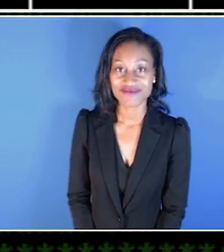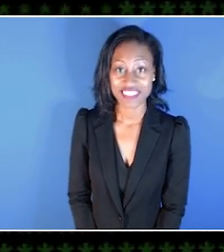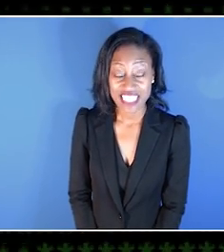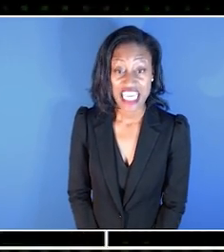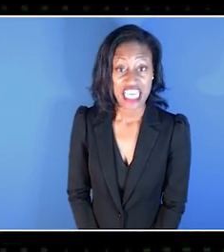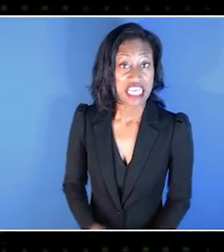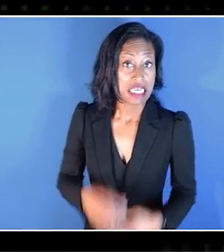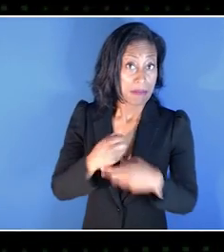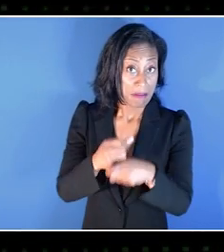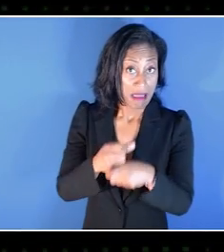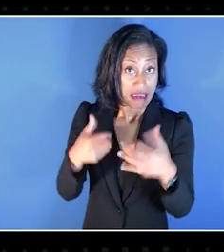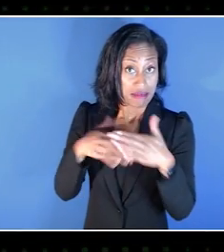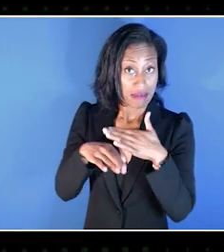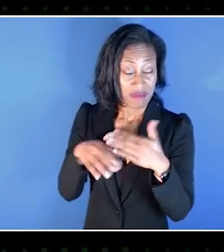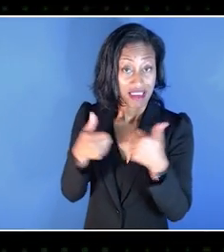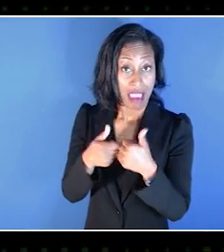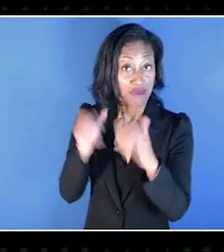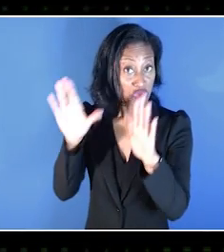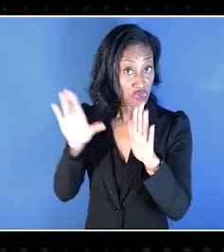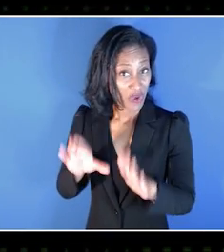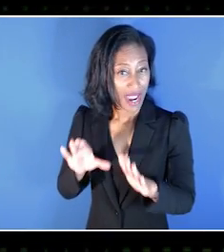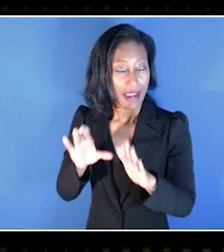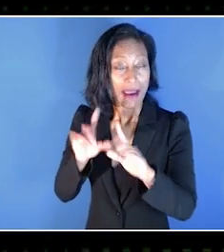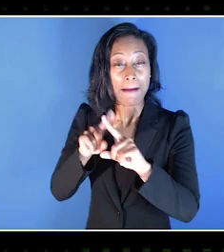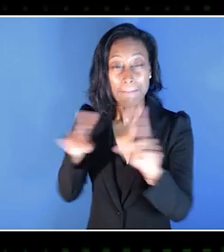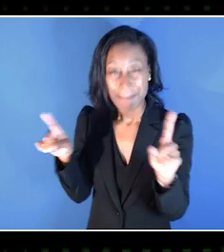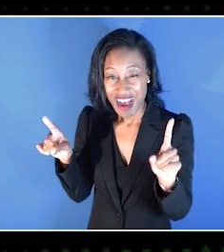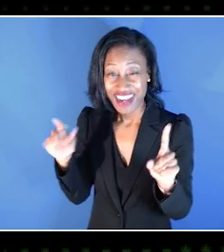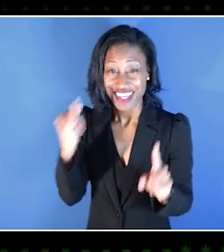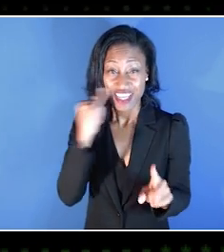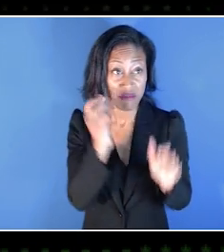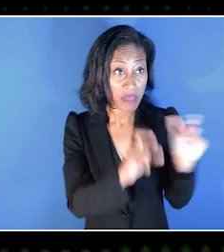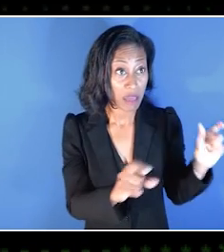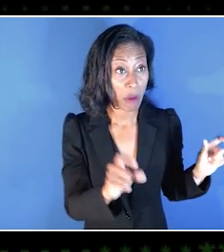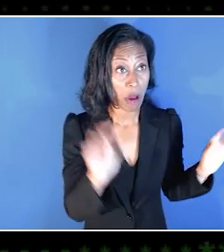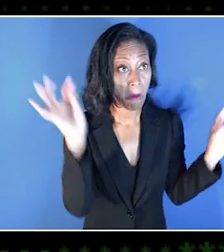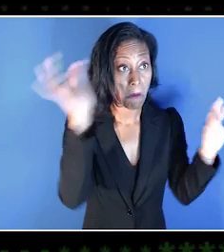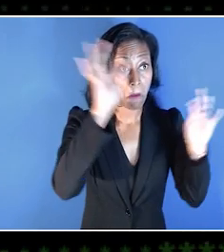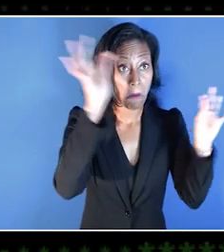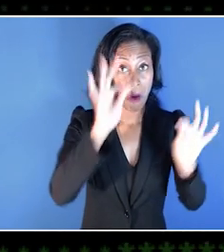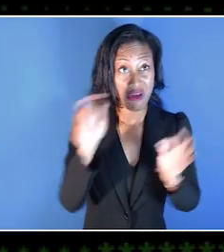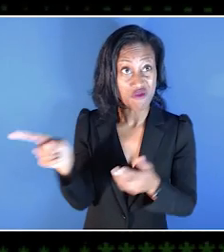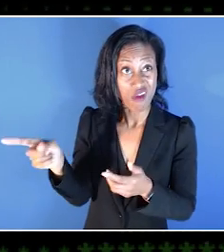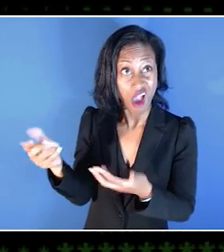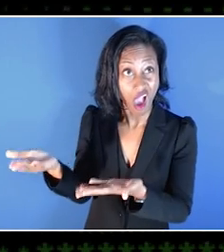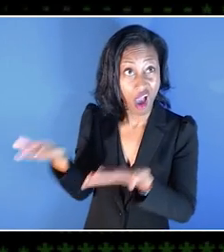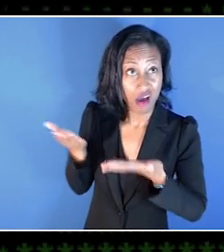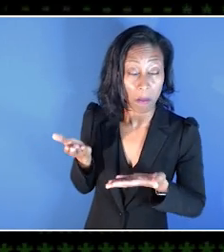Making accessible games is great, but doesn't help much if people don't know those accessibility options exist.